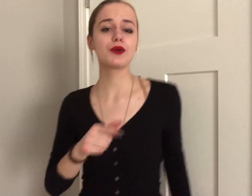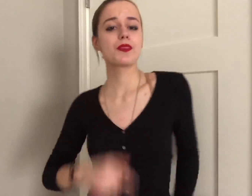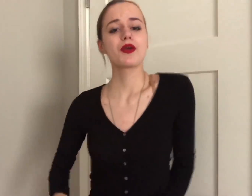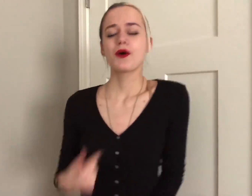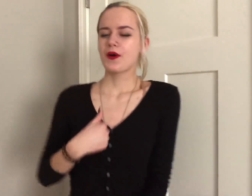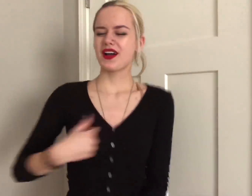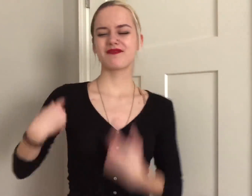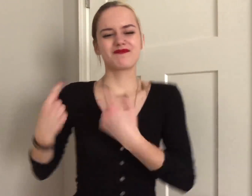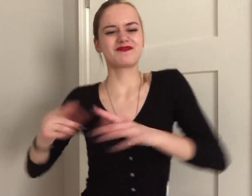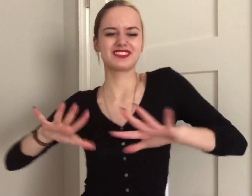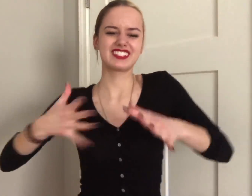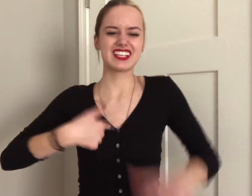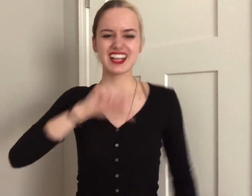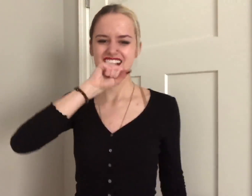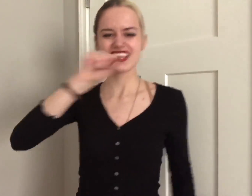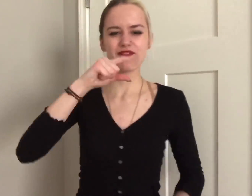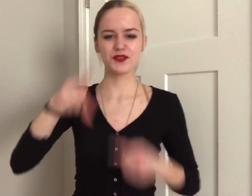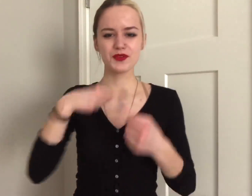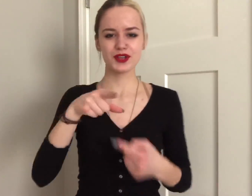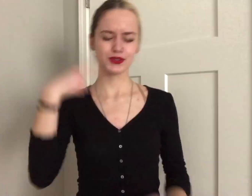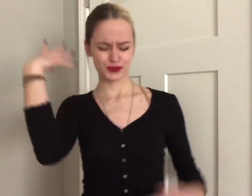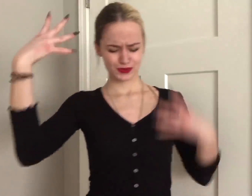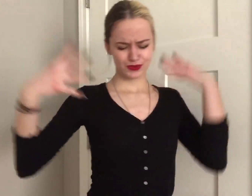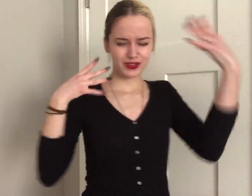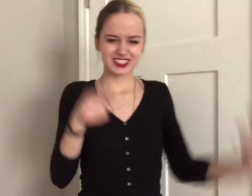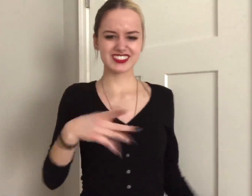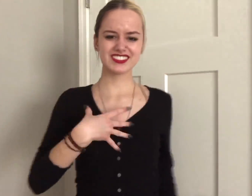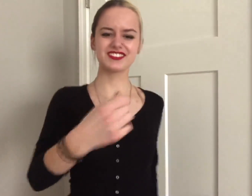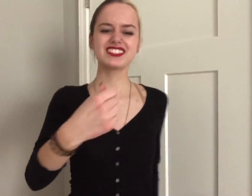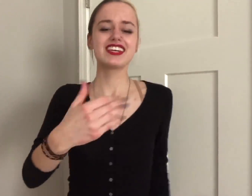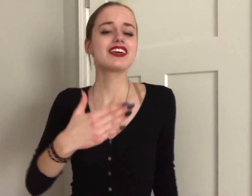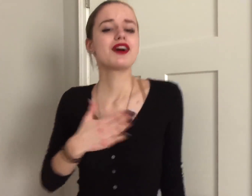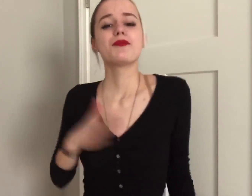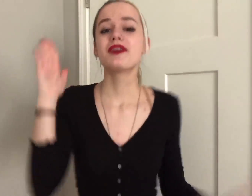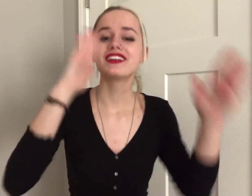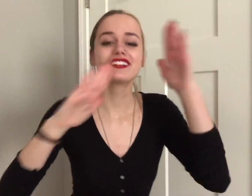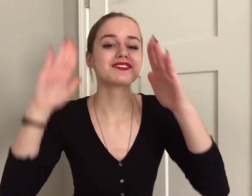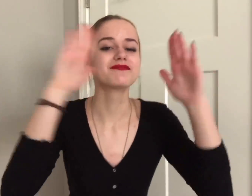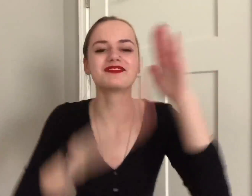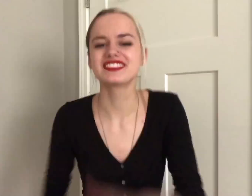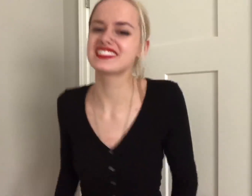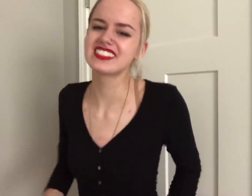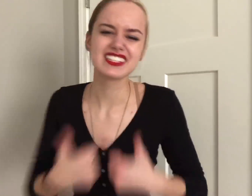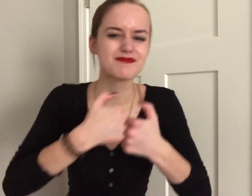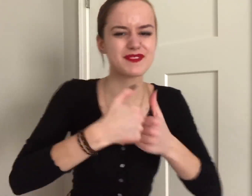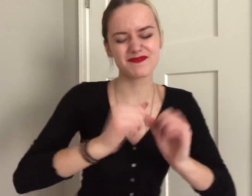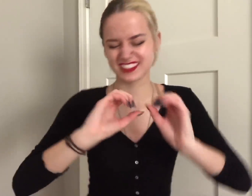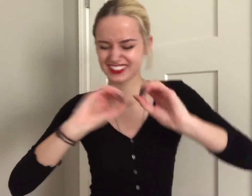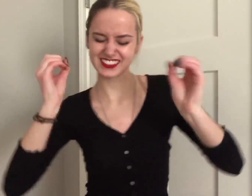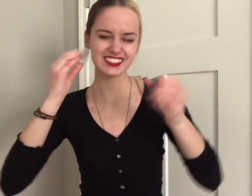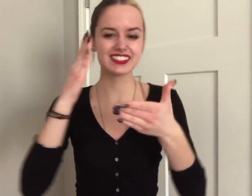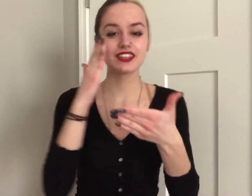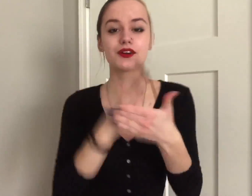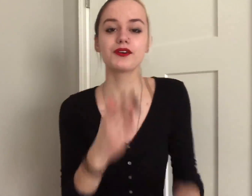oh i've been shaking i love it when you go crazy you take all my inhibitions baby there's nothing holding me back